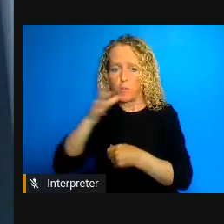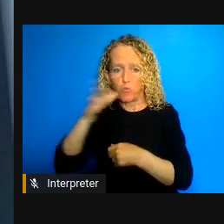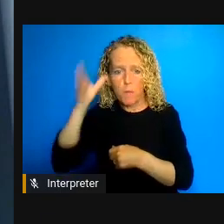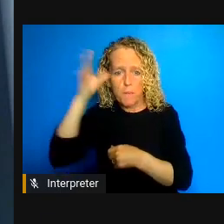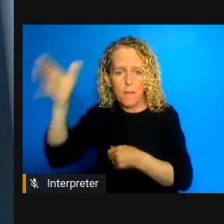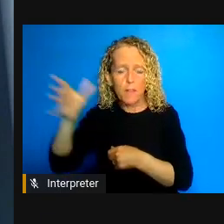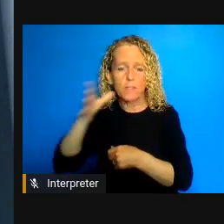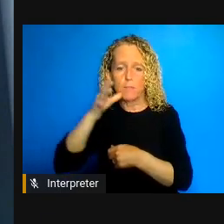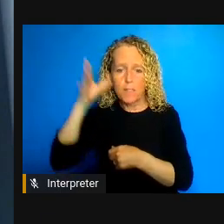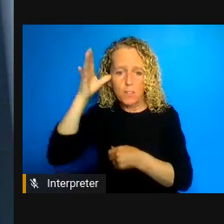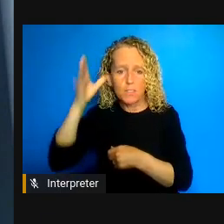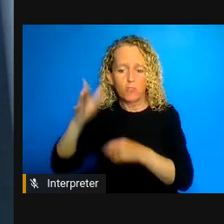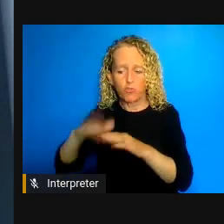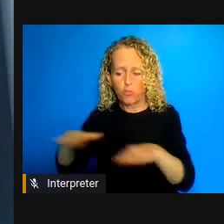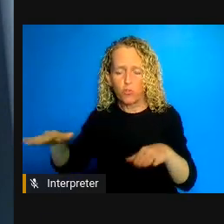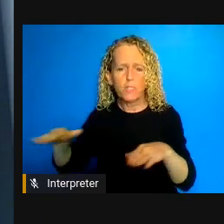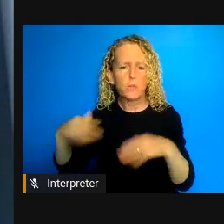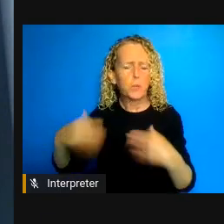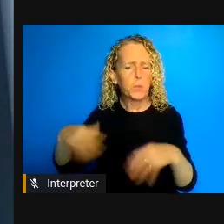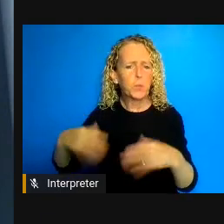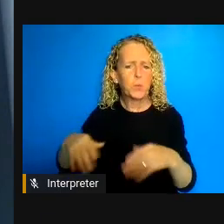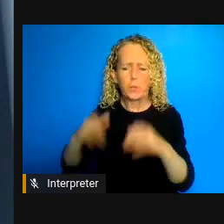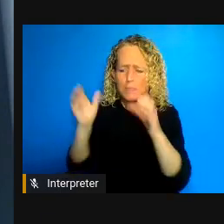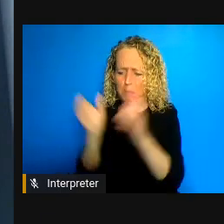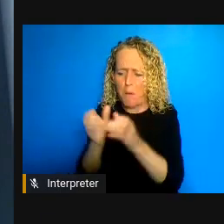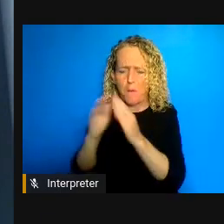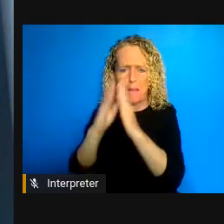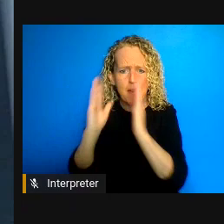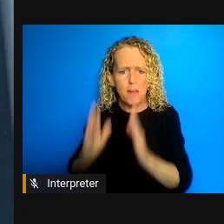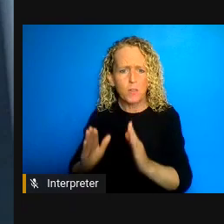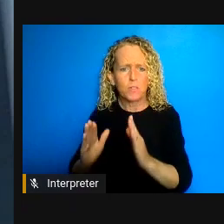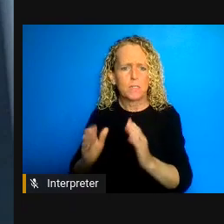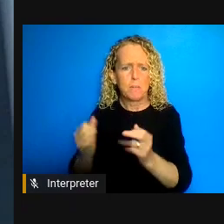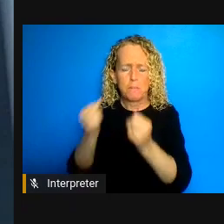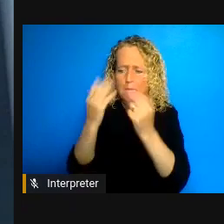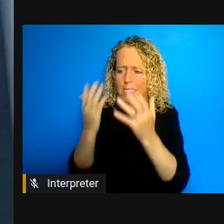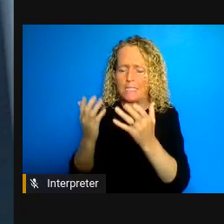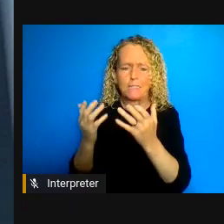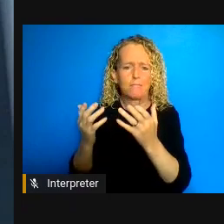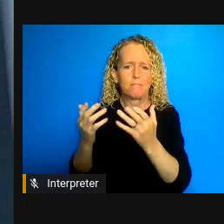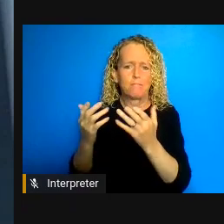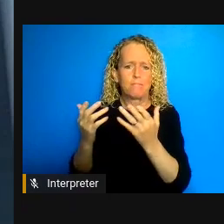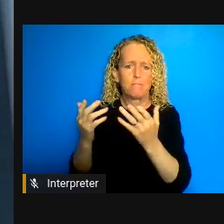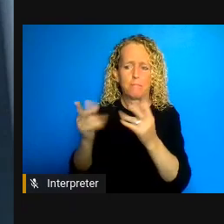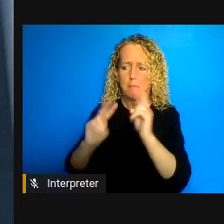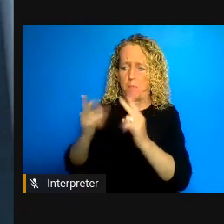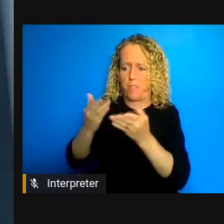of people, right whole families sharing one bedrooms, 13 people in one building